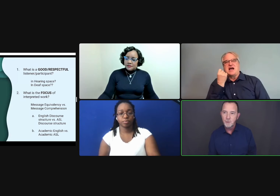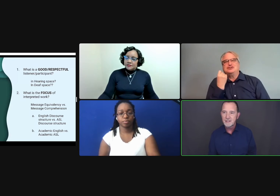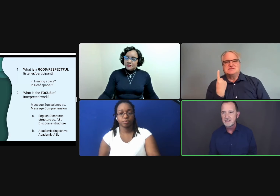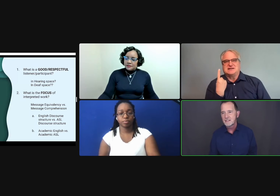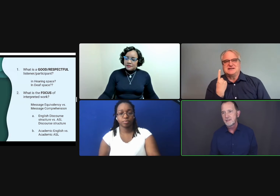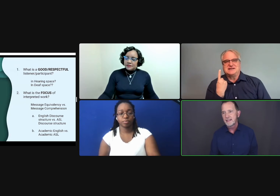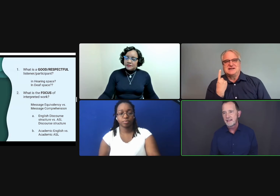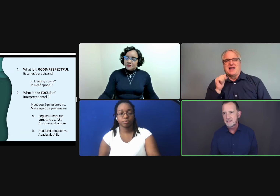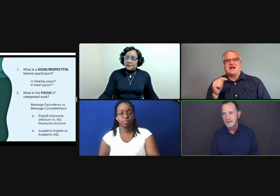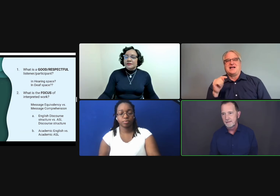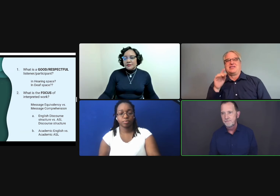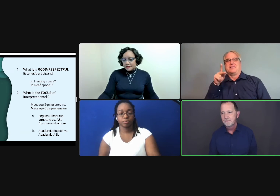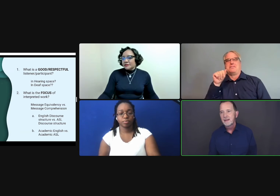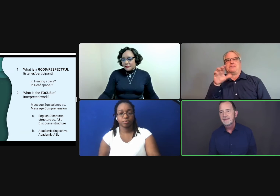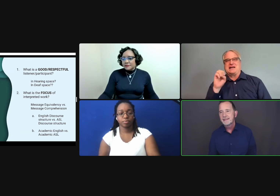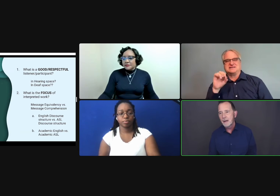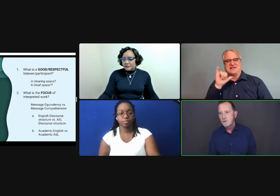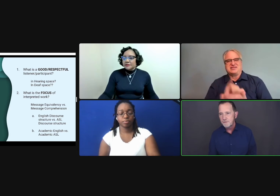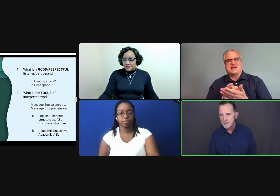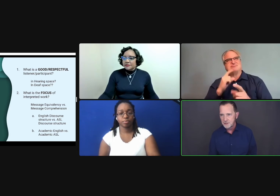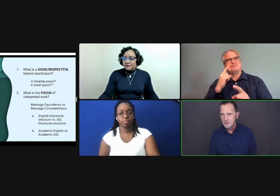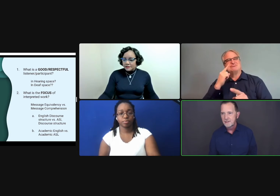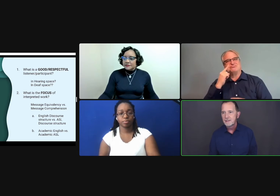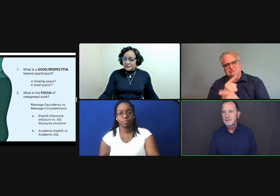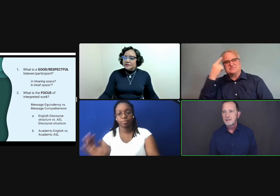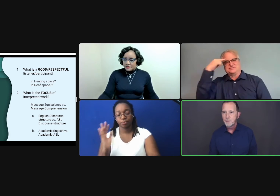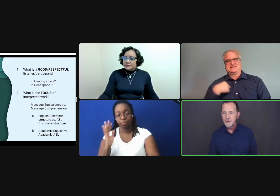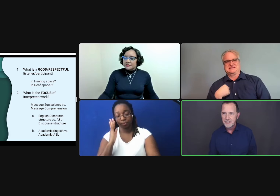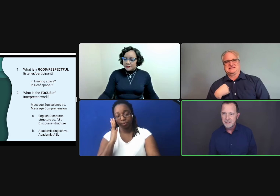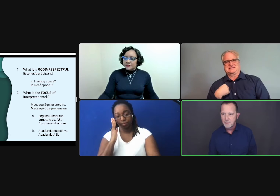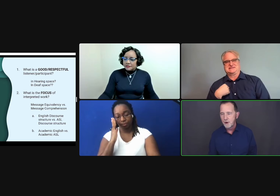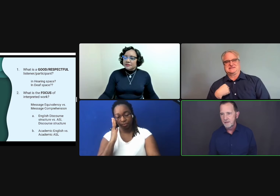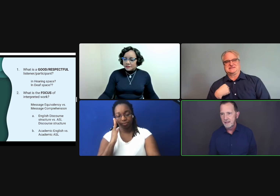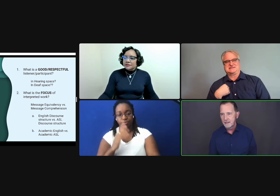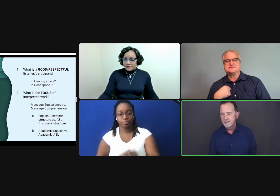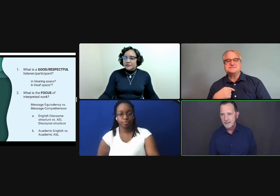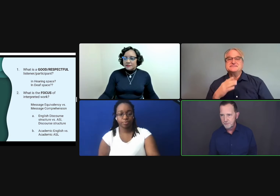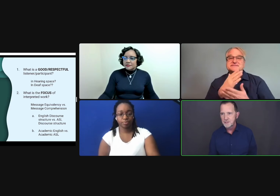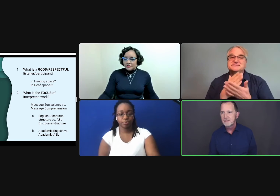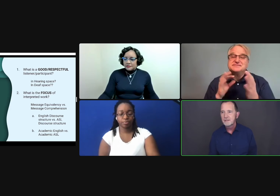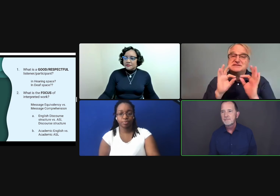more consistent with ASL? And that will foster comprehension on the part of the deaf person.